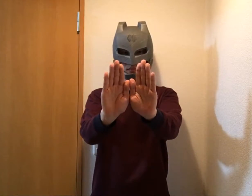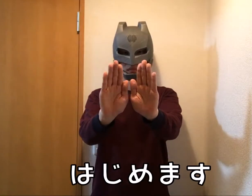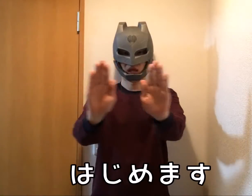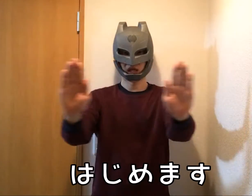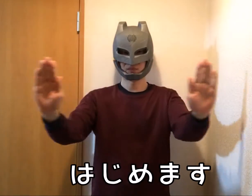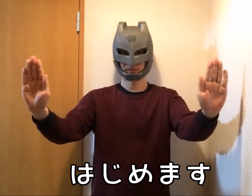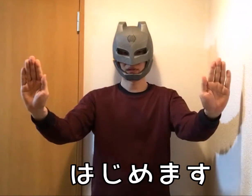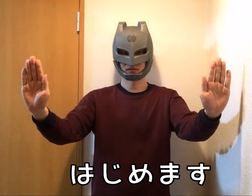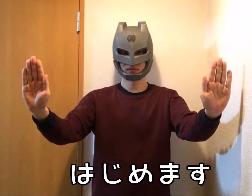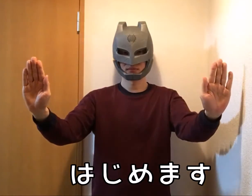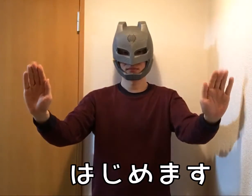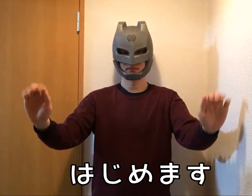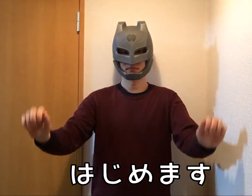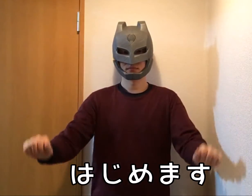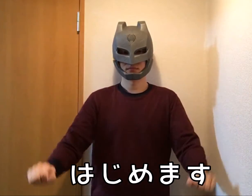Let's start